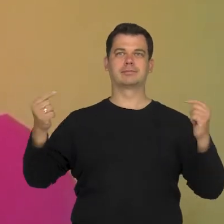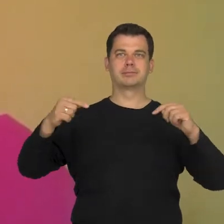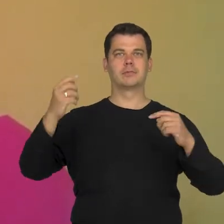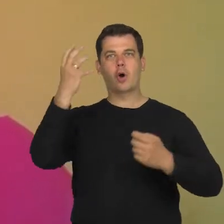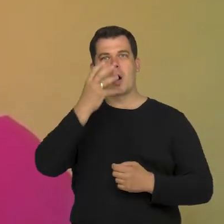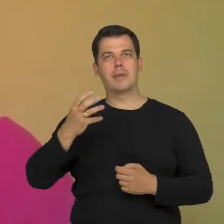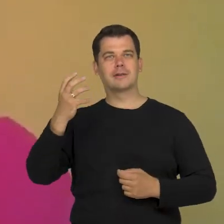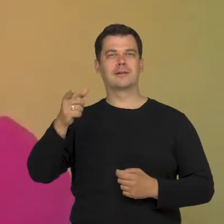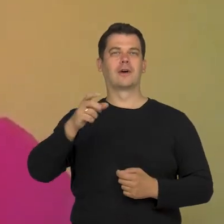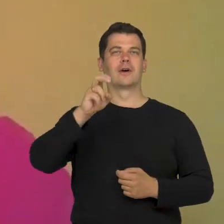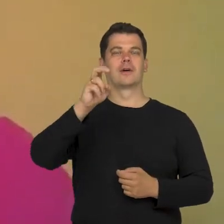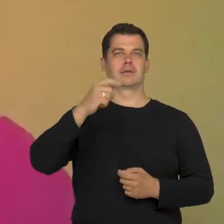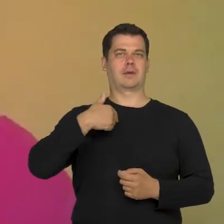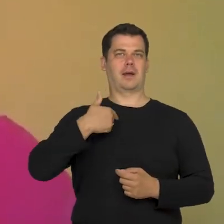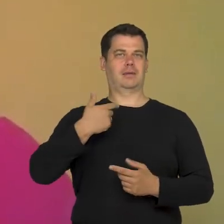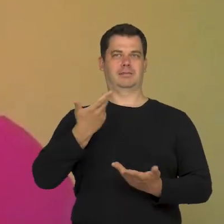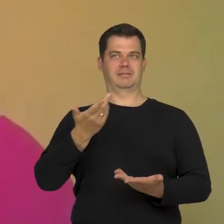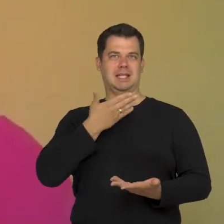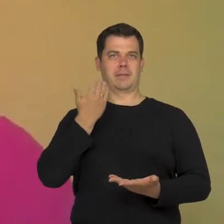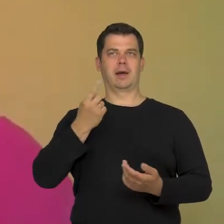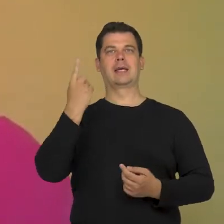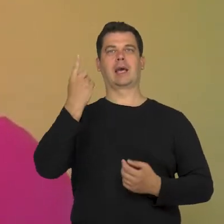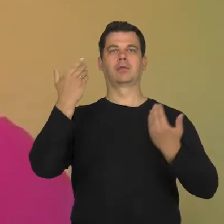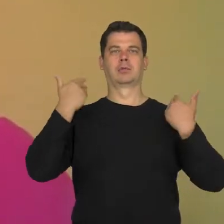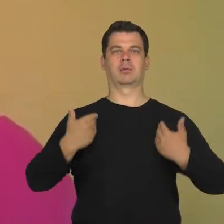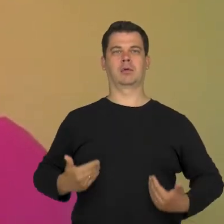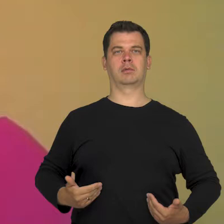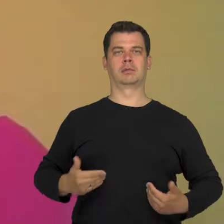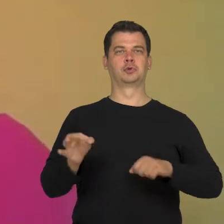that I'm not some homogeneous character